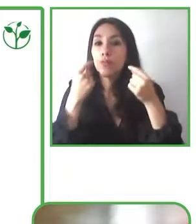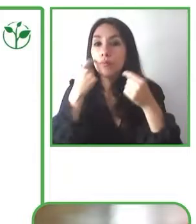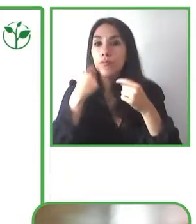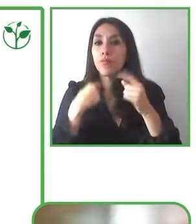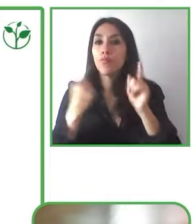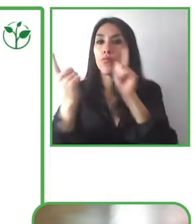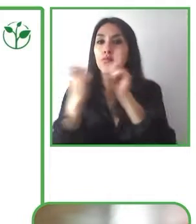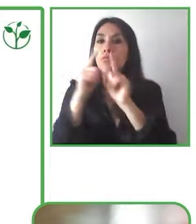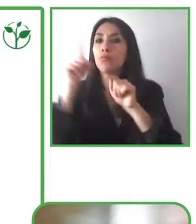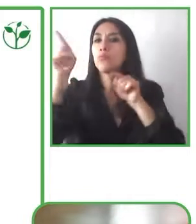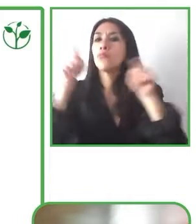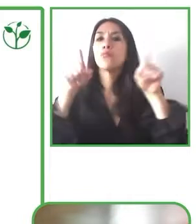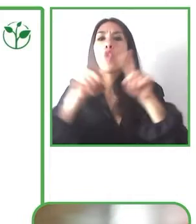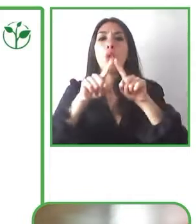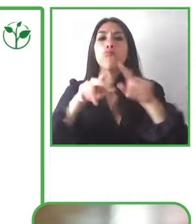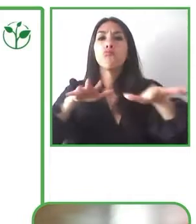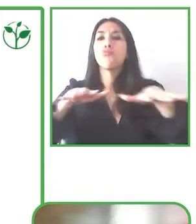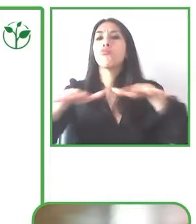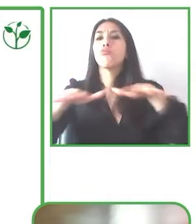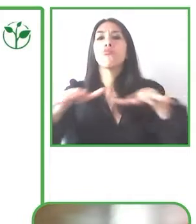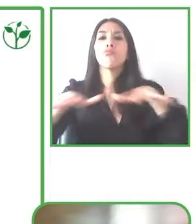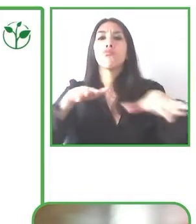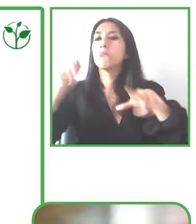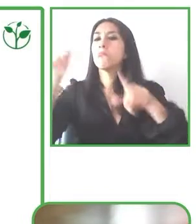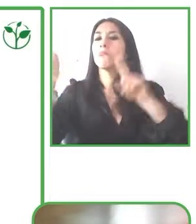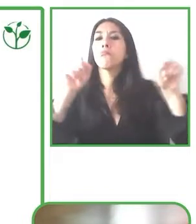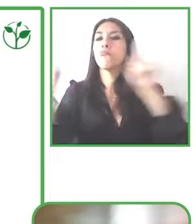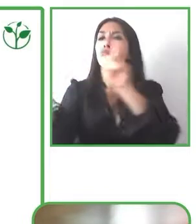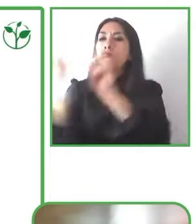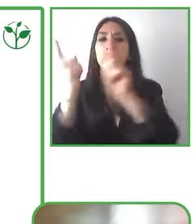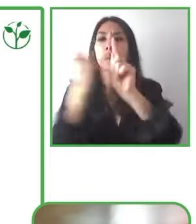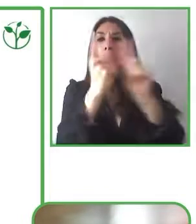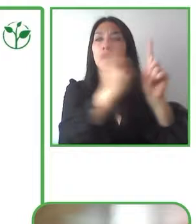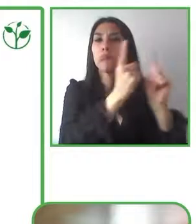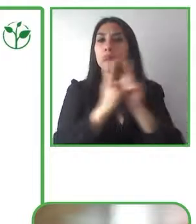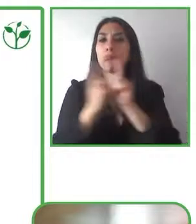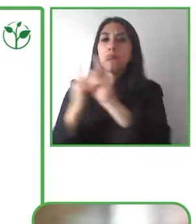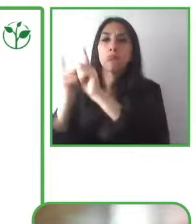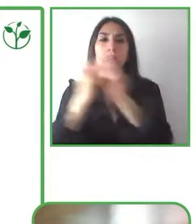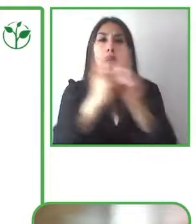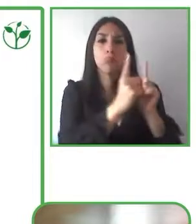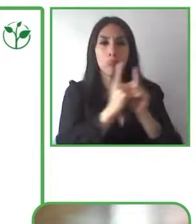group of people who are working with the exhibition.